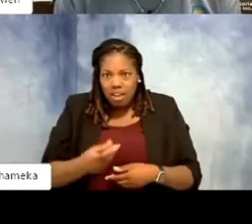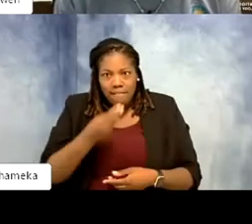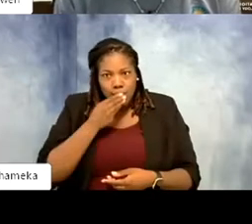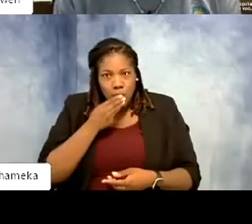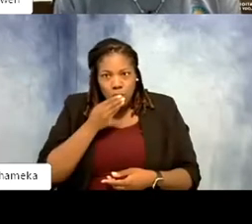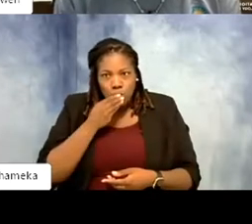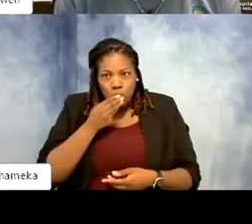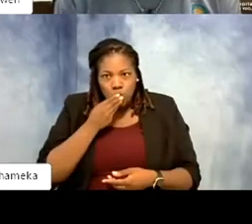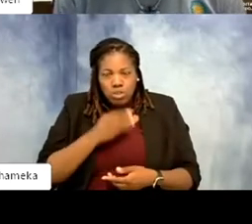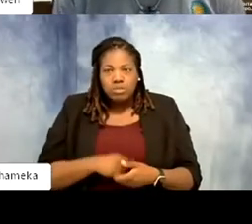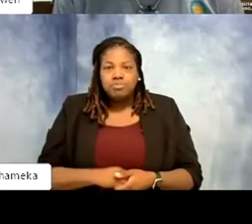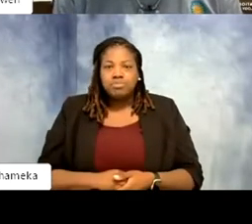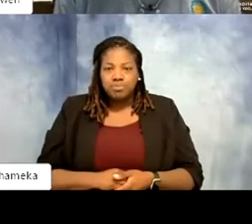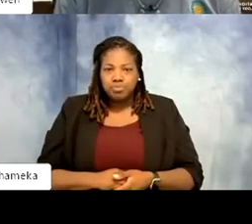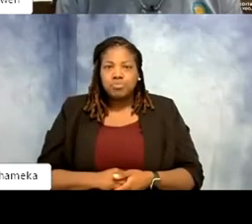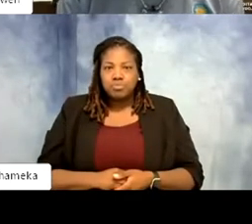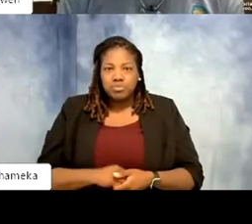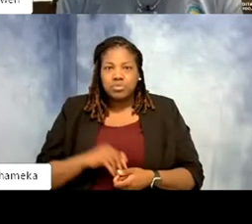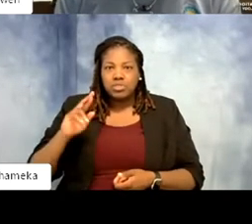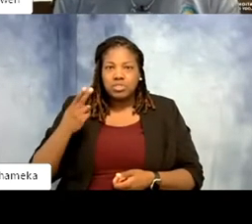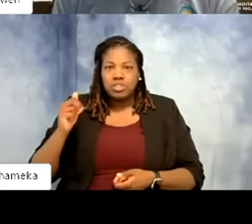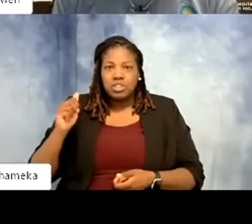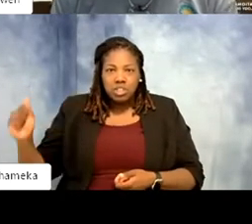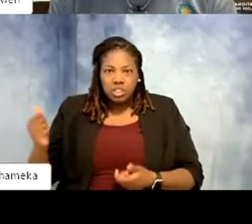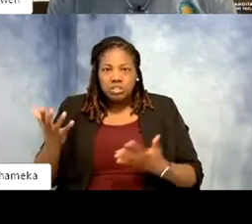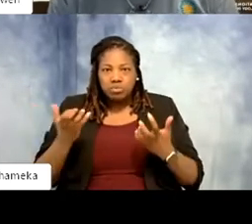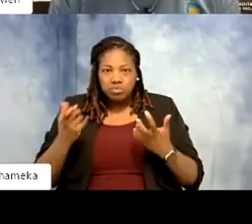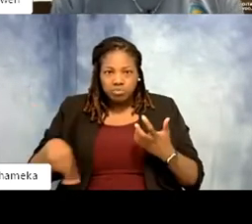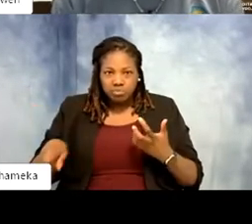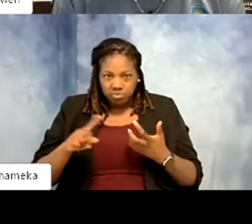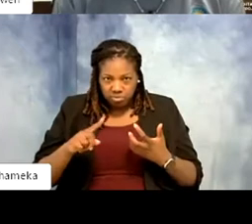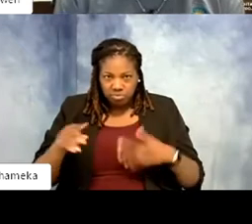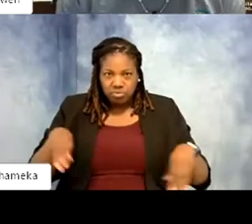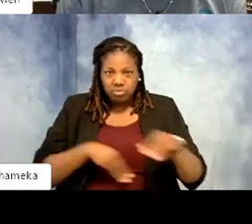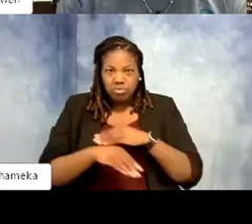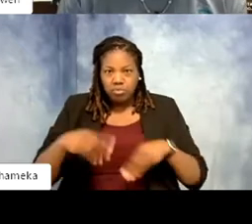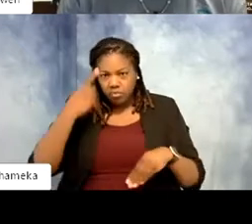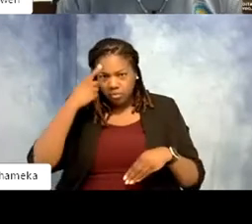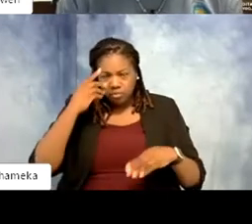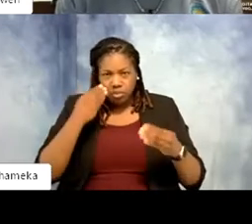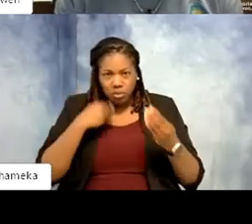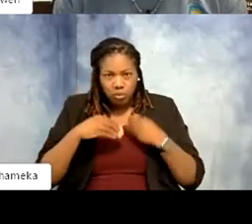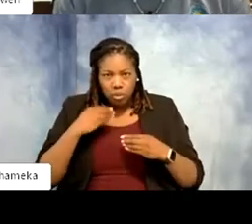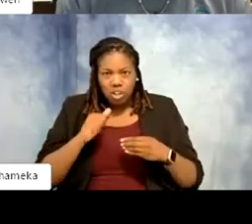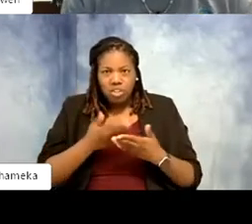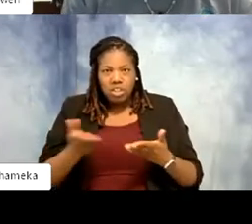So with rheas, we try to get them to move for food or any other items that keep them interested.